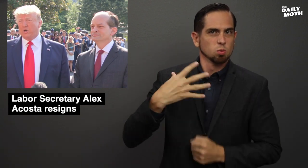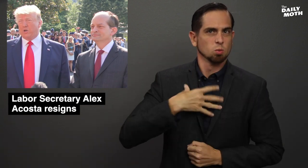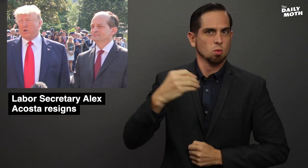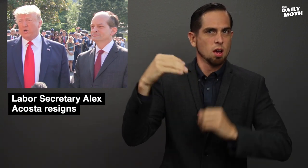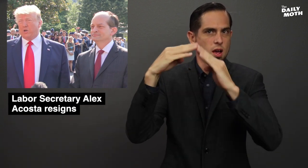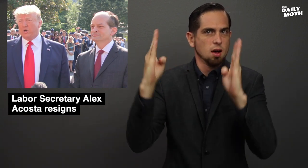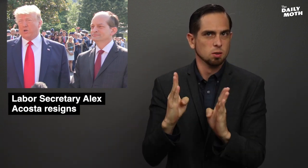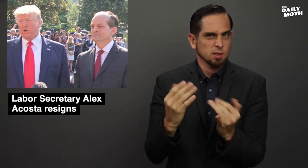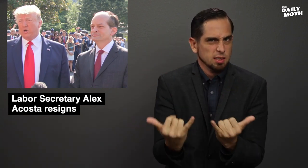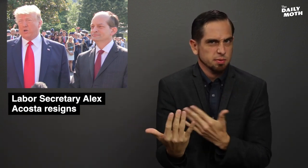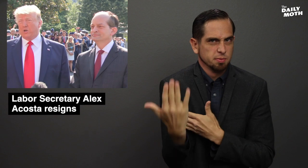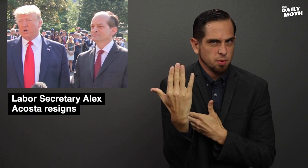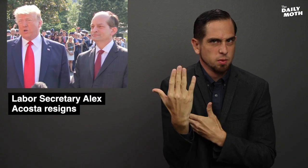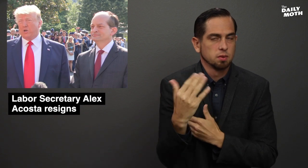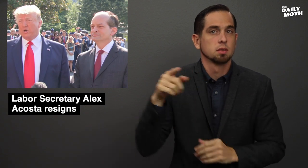of the White House this morning.